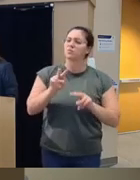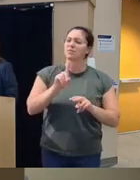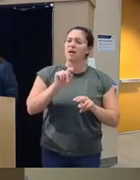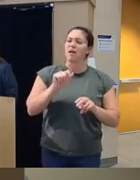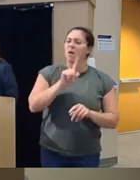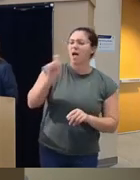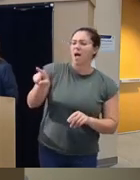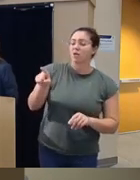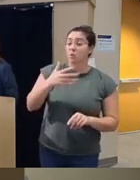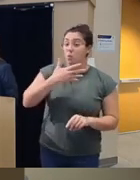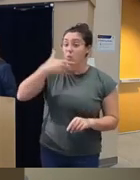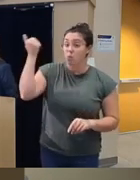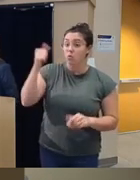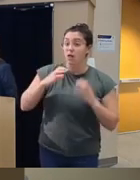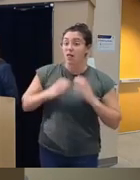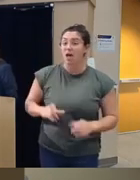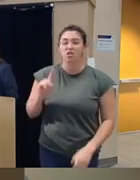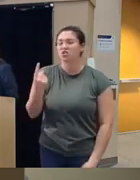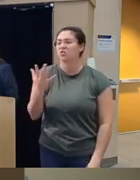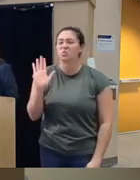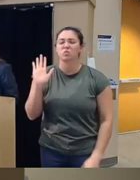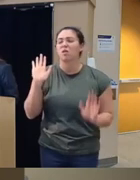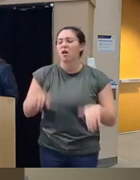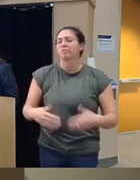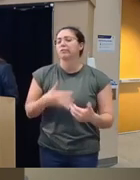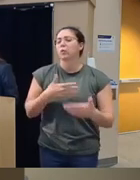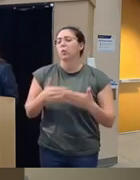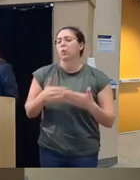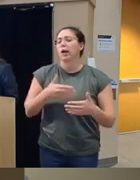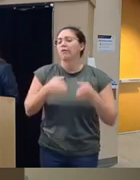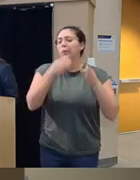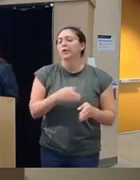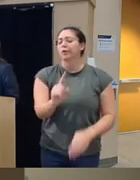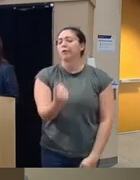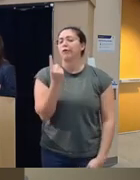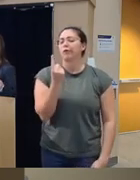said the older clients said they just wanted a default character and they just wanted to hear the